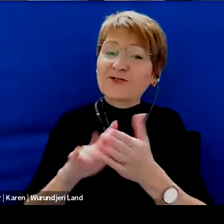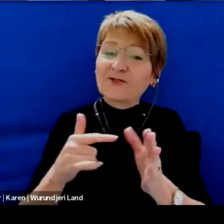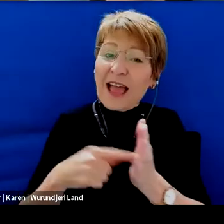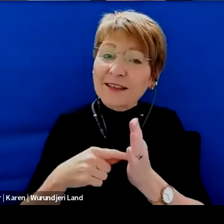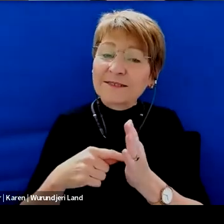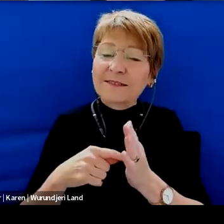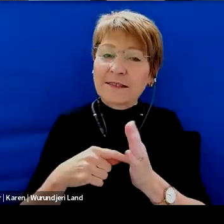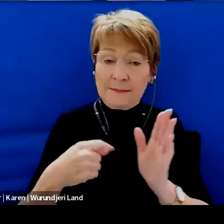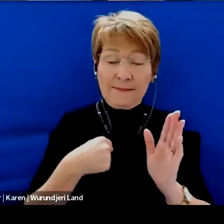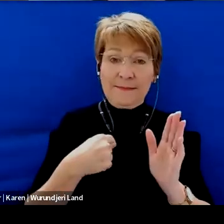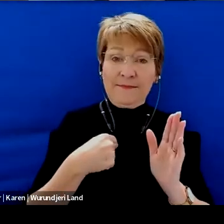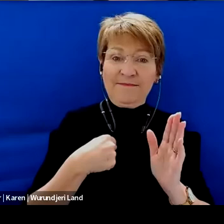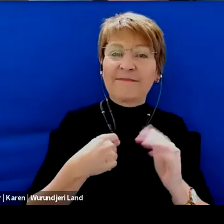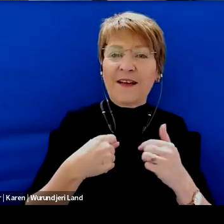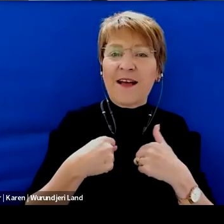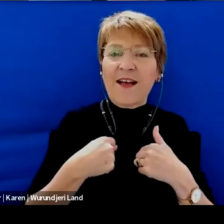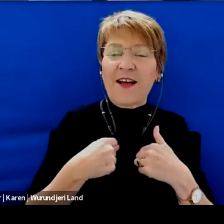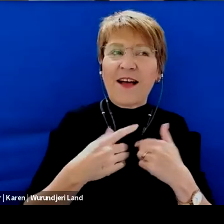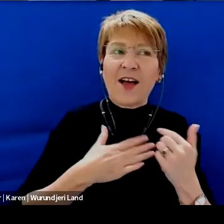For me personally, mine was healthy Harold I used to love.